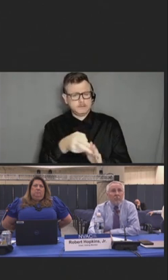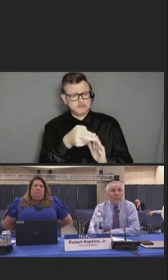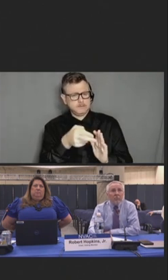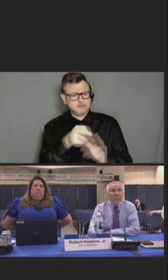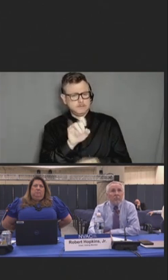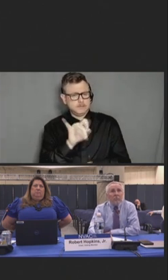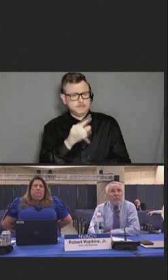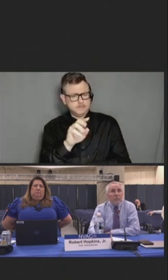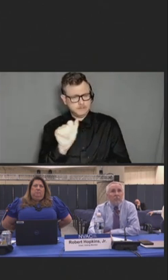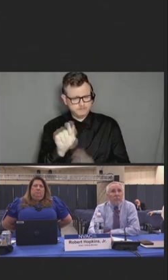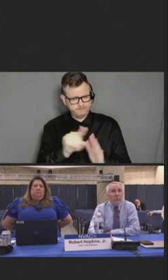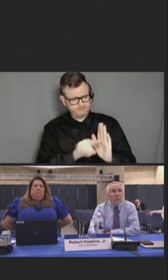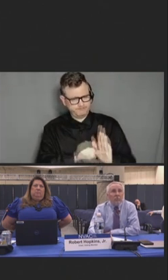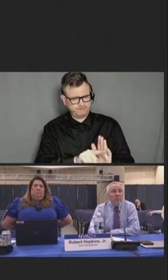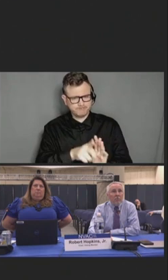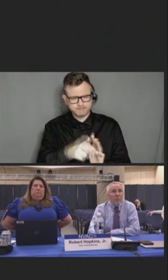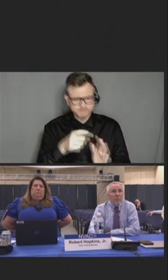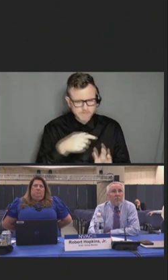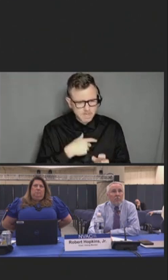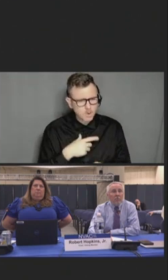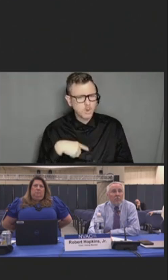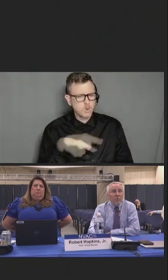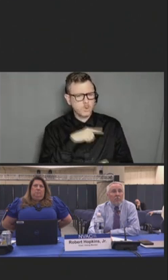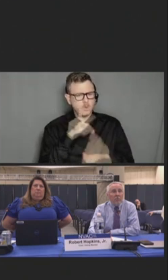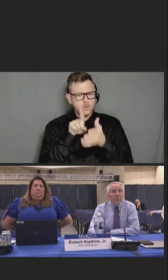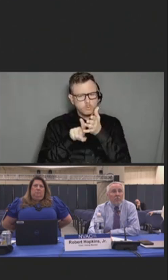responding to incidents of COVID-19 related hostility.